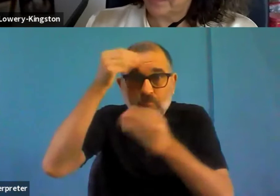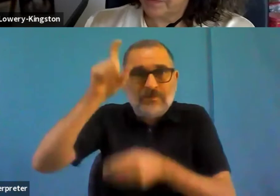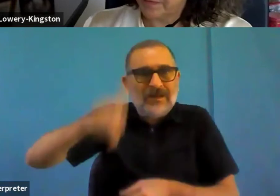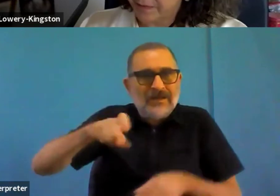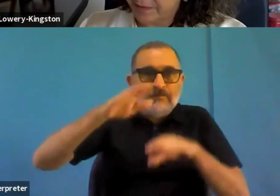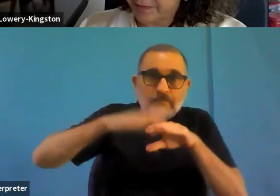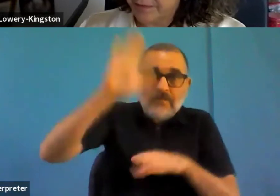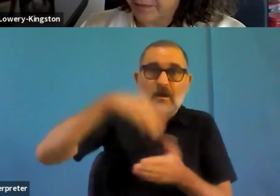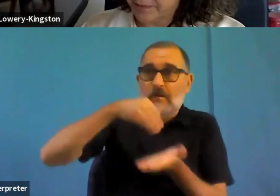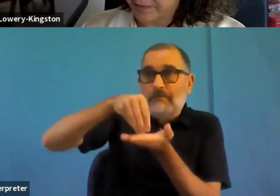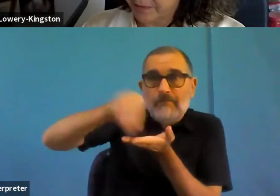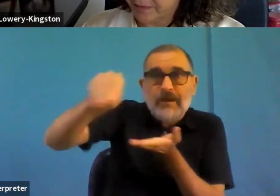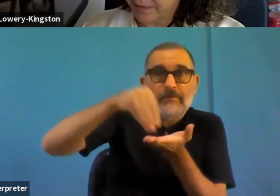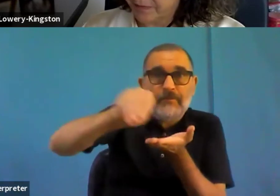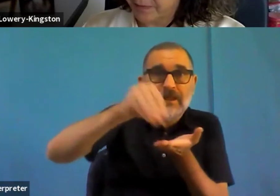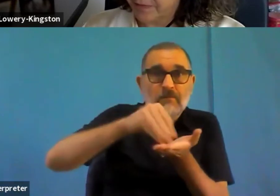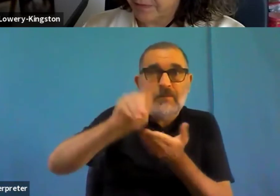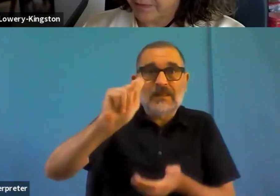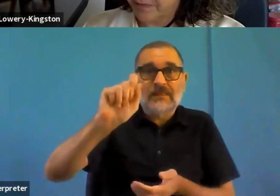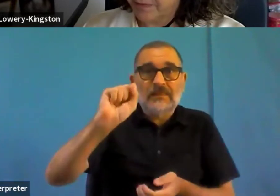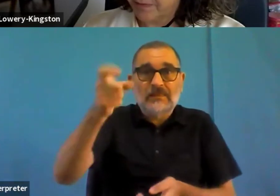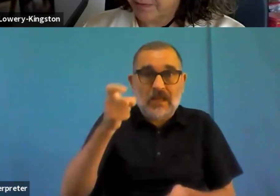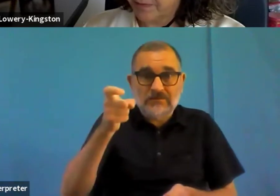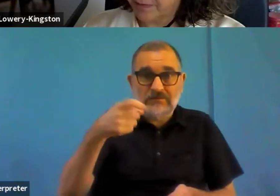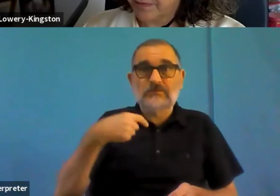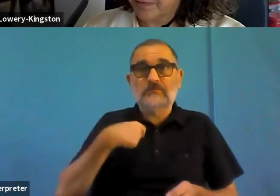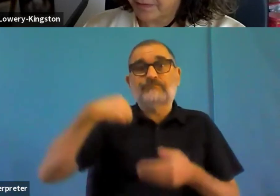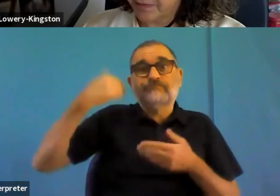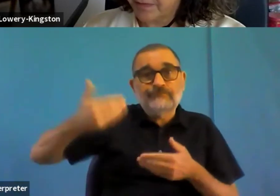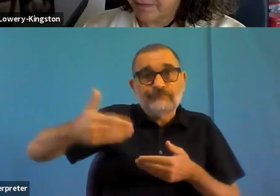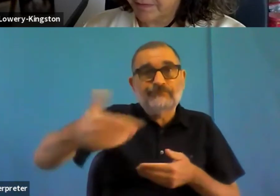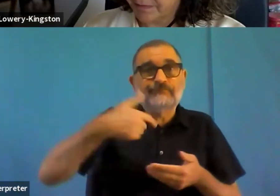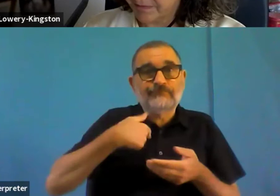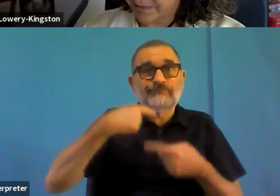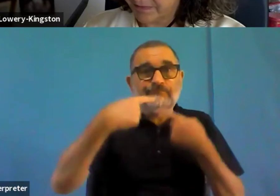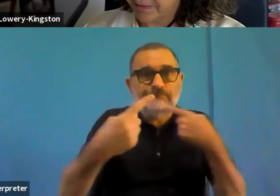a peaceable play in a peaceable place in the menu for each web page and the app, something